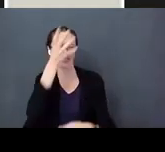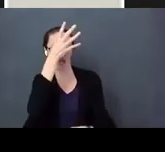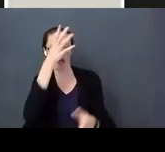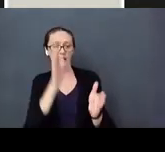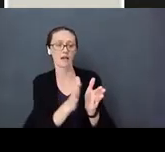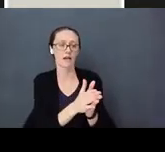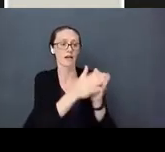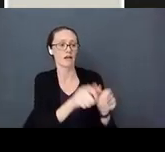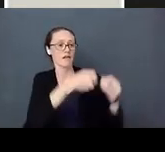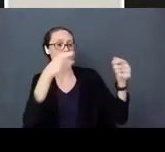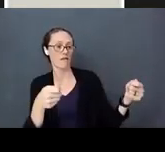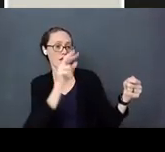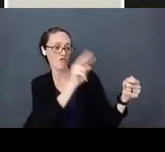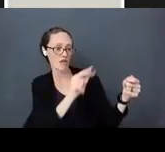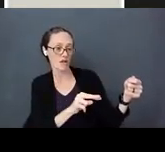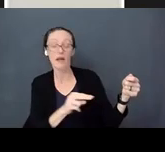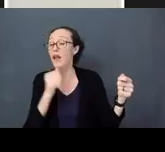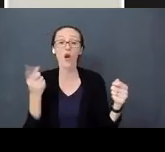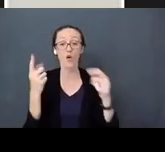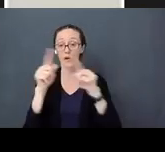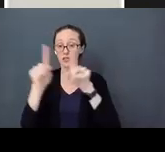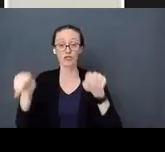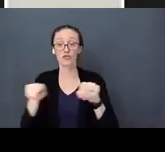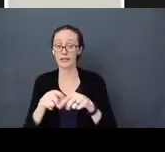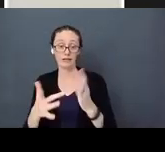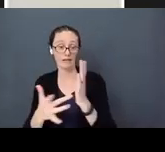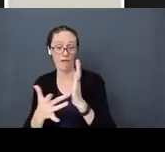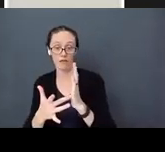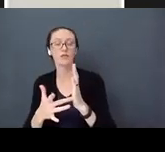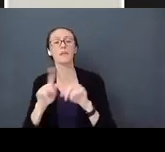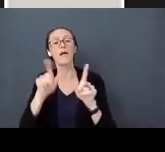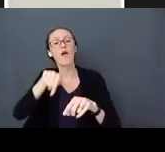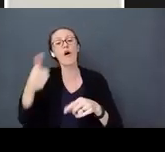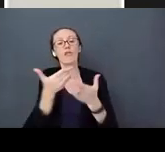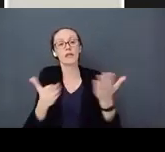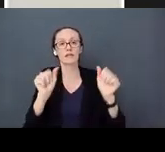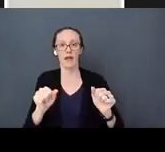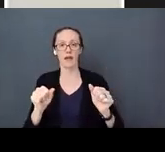always screens. It can be all kinds of things that take our attention away from children.